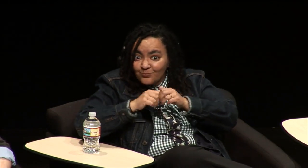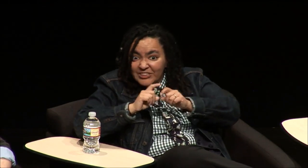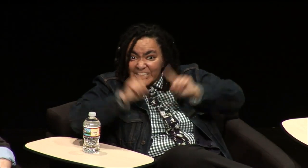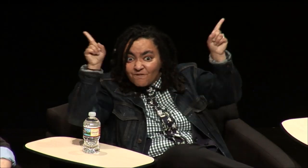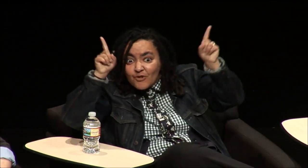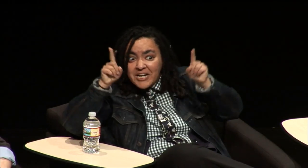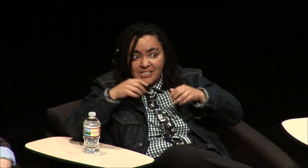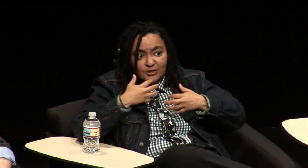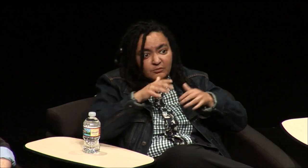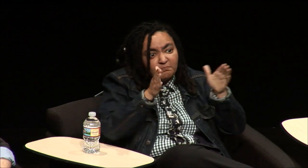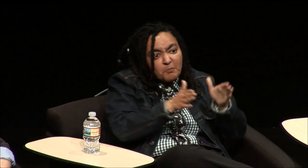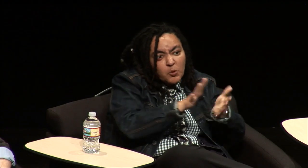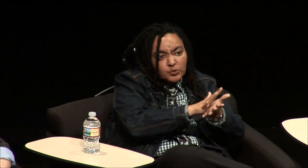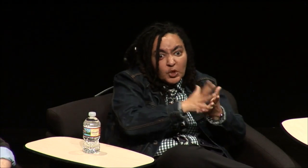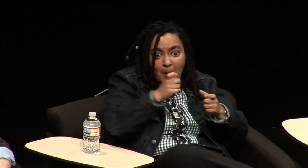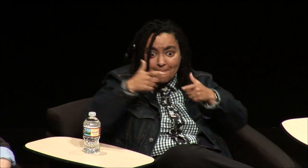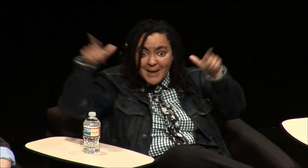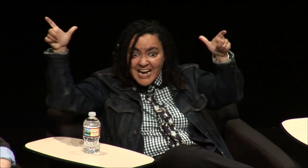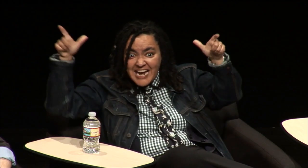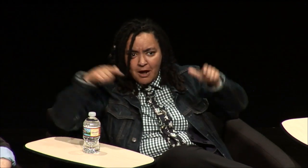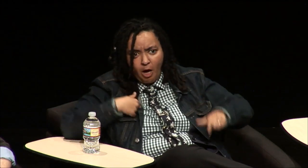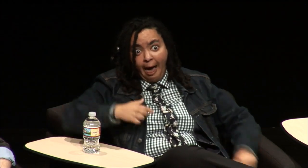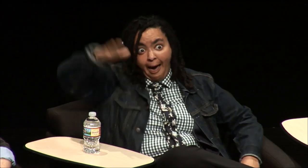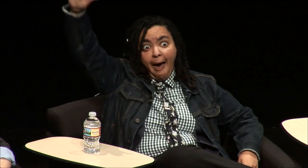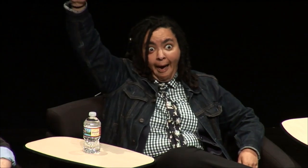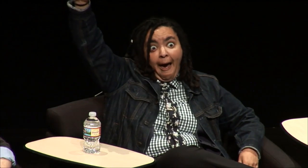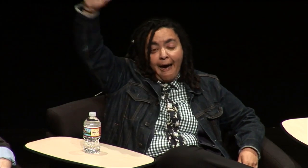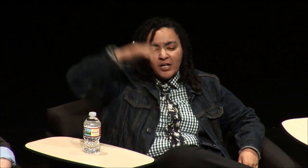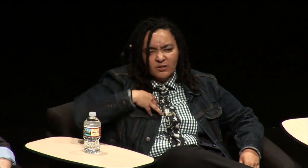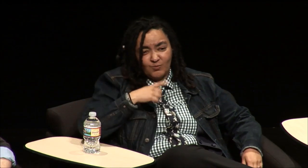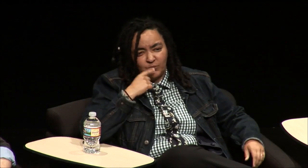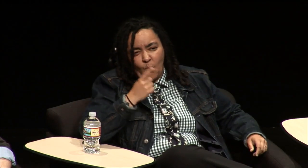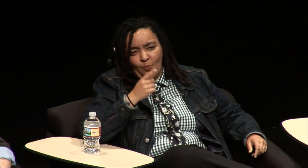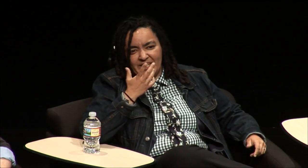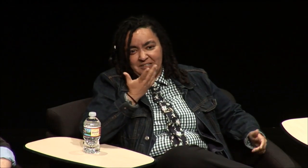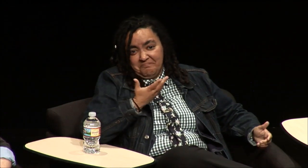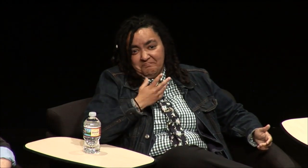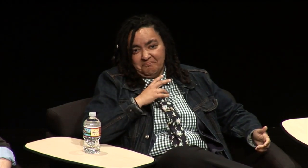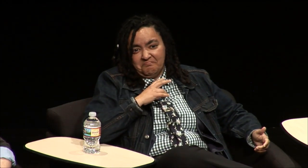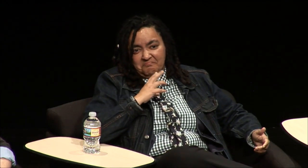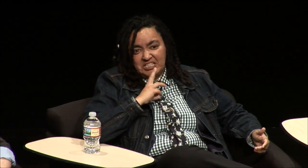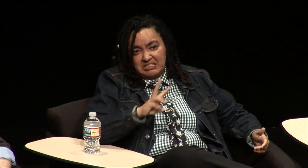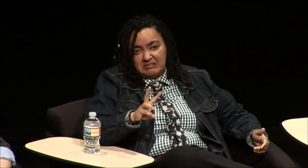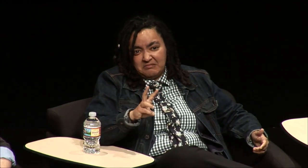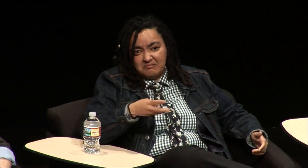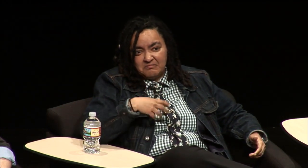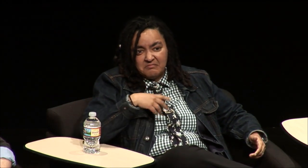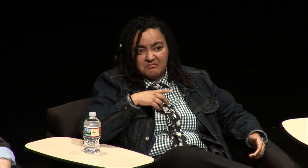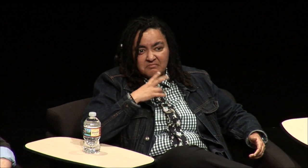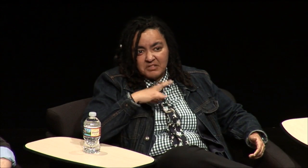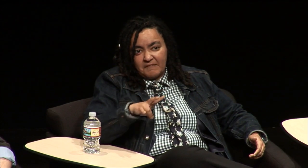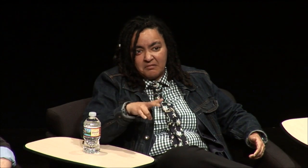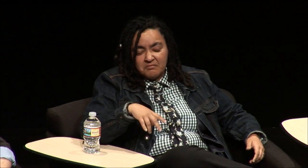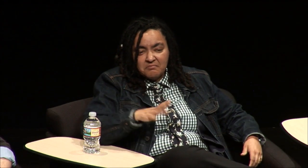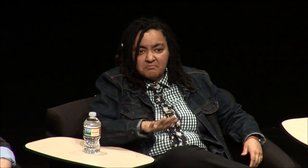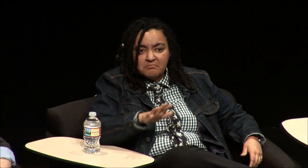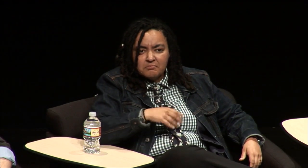to go have school with hearing kids that you want a big school who wants into the big school and I thought well I want to go to the big school. I was six, six or